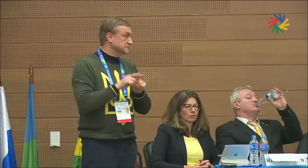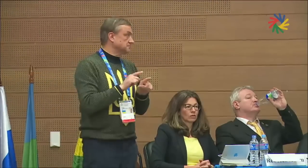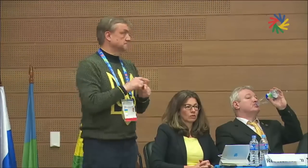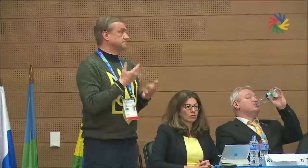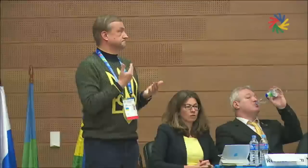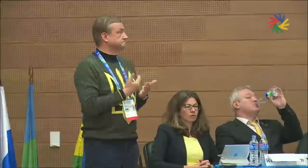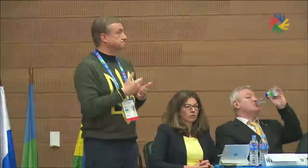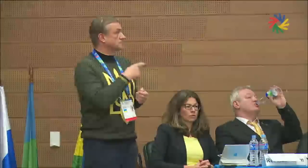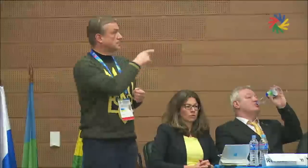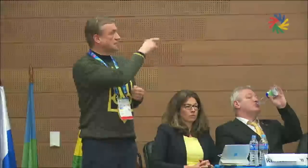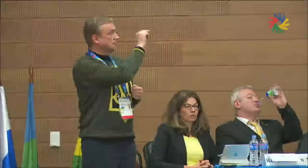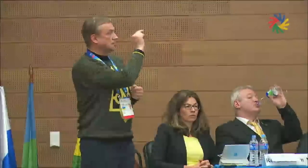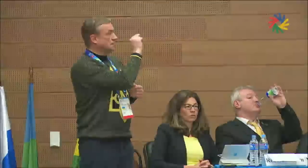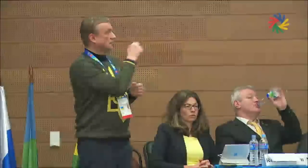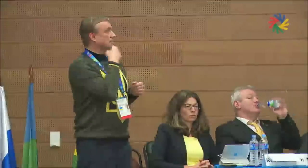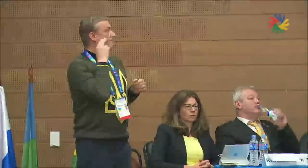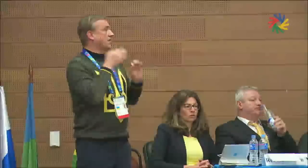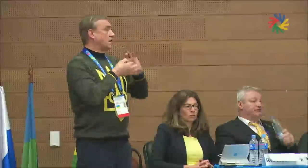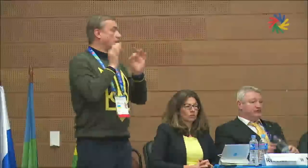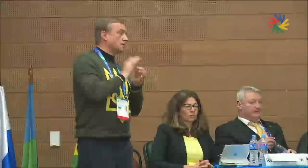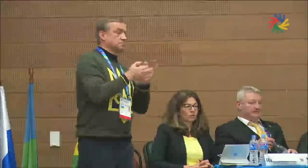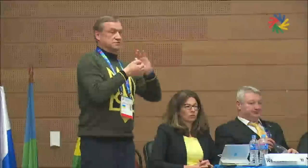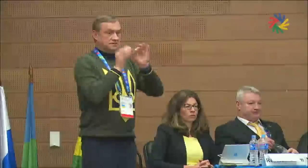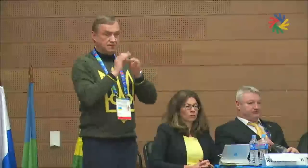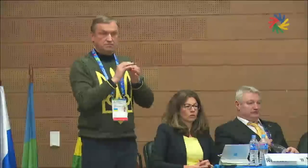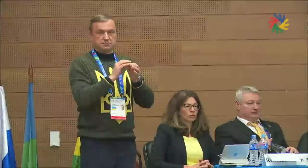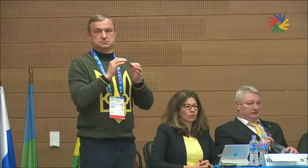…I ask that we work towards preserving the